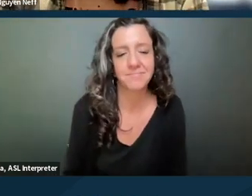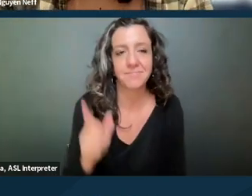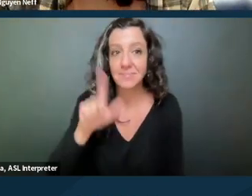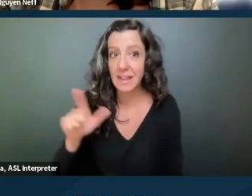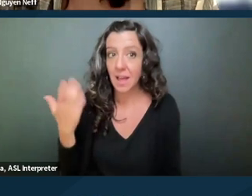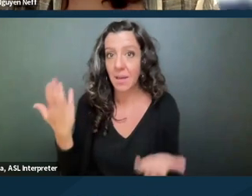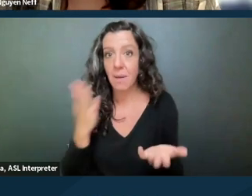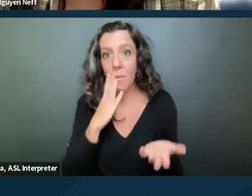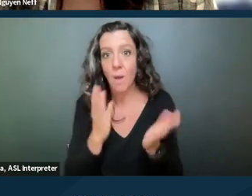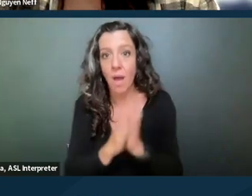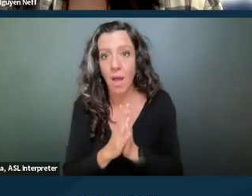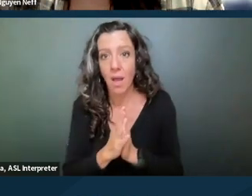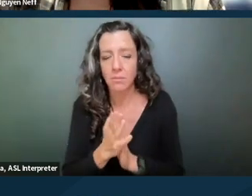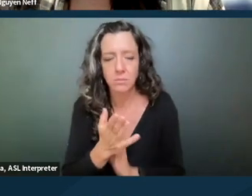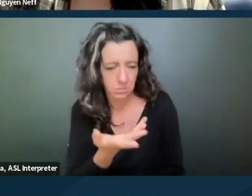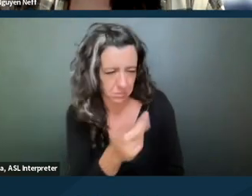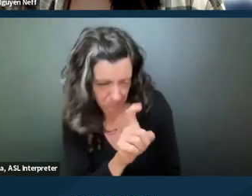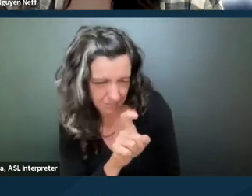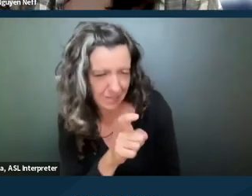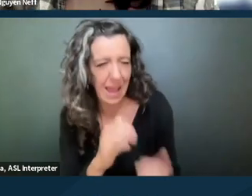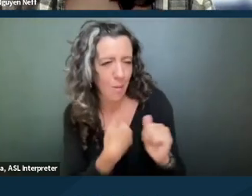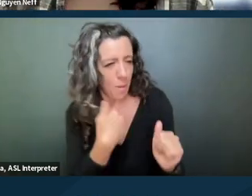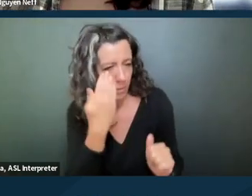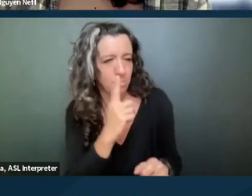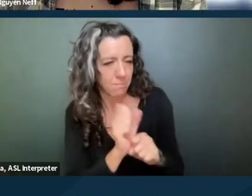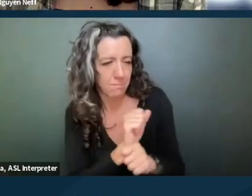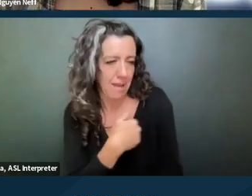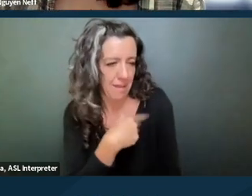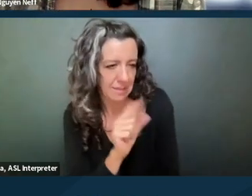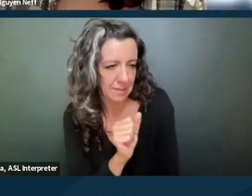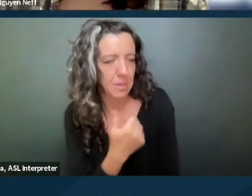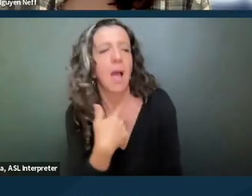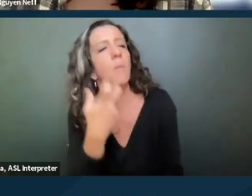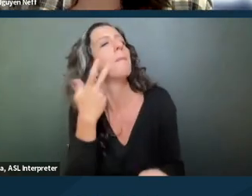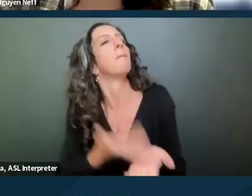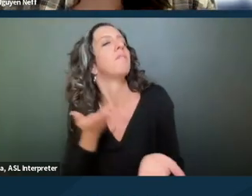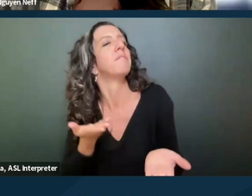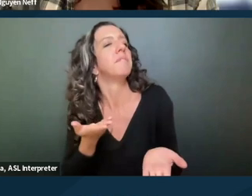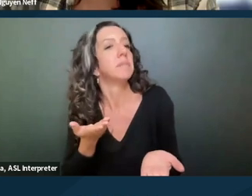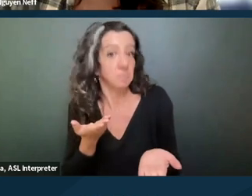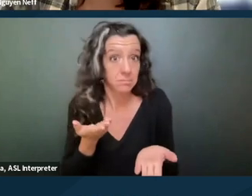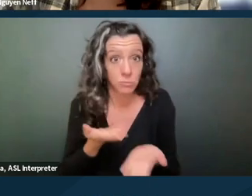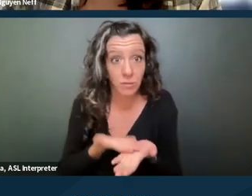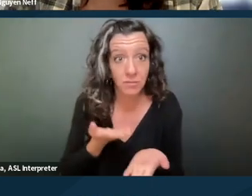well how do I know you have a disability? I want some sort of verification for that. Now the important thing to note here